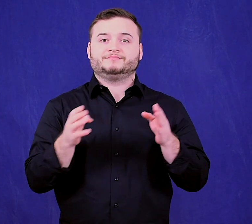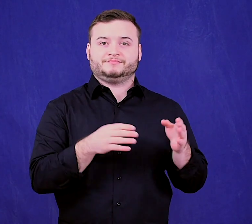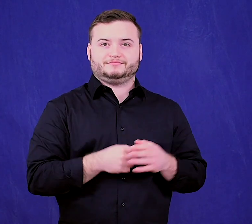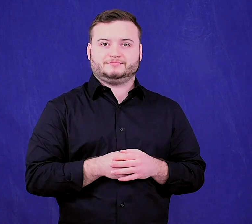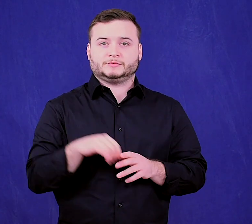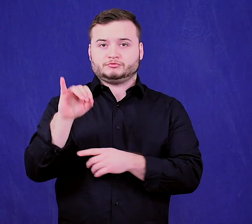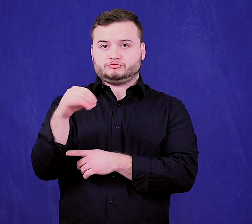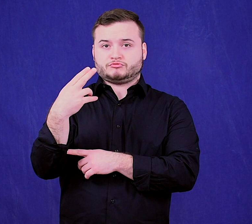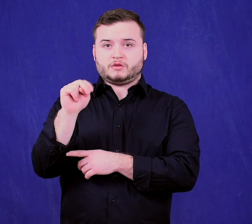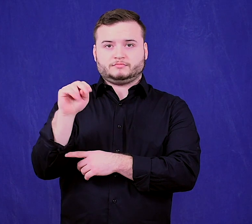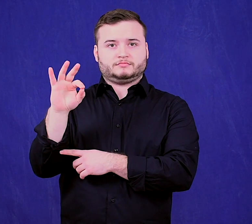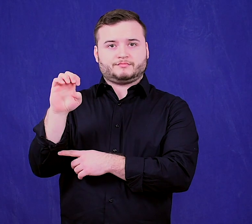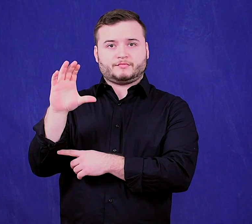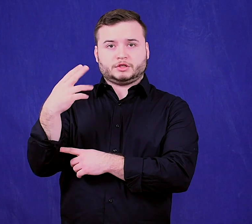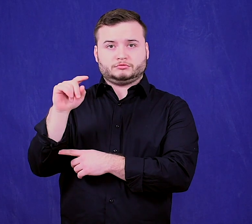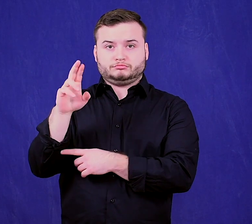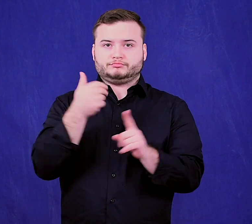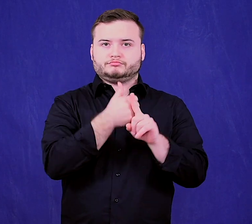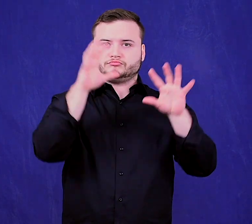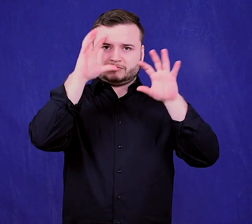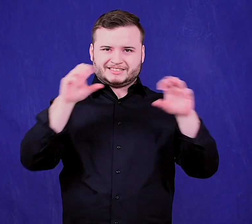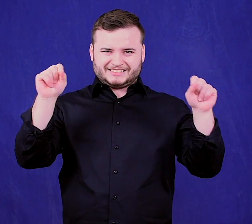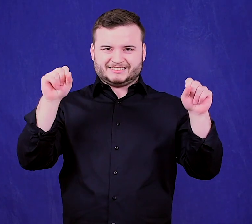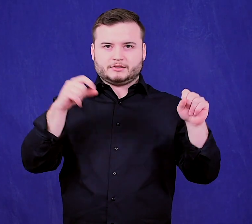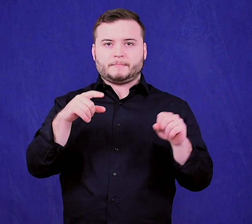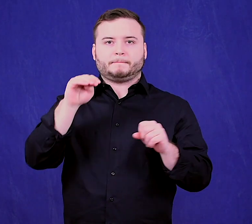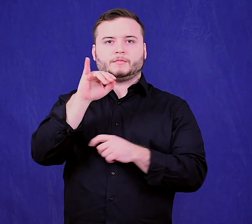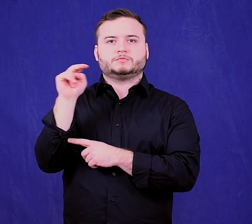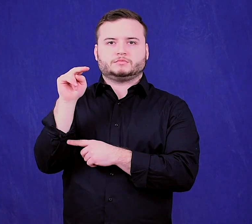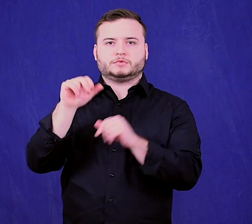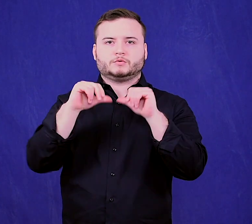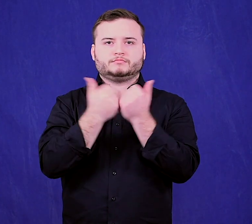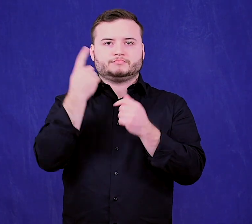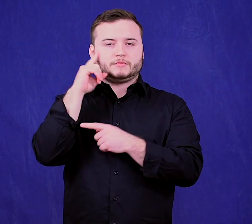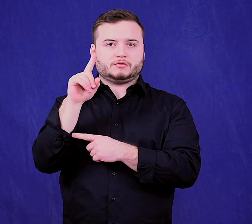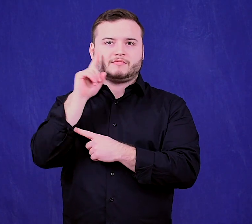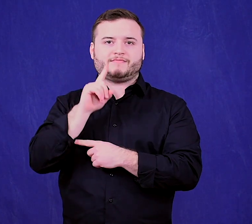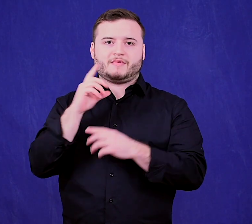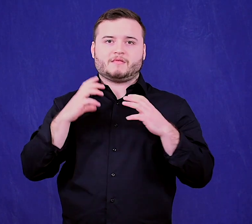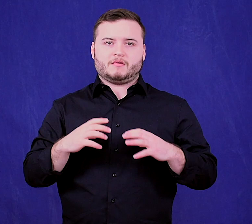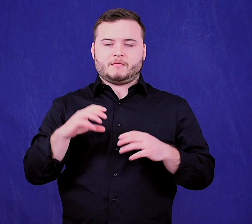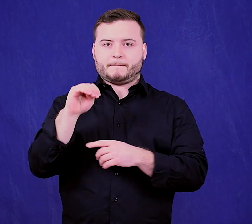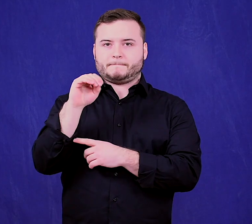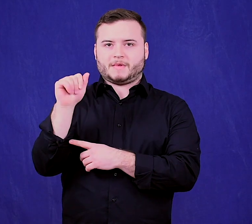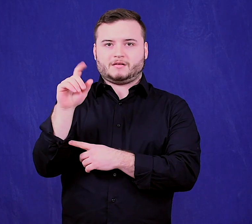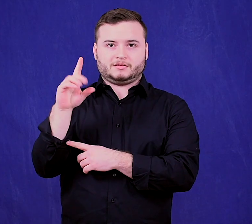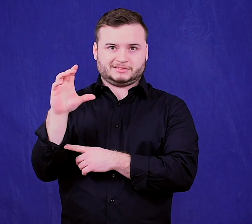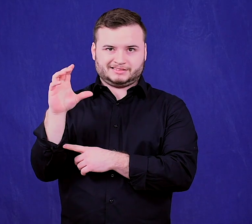John Fechter, president of the Minnesota Association of Deaf Citizens (MADC)